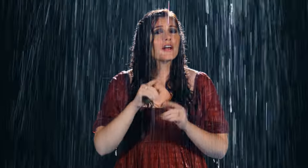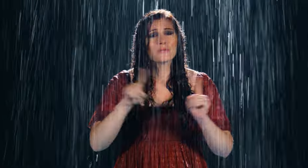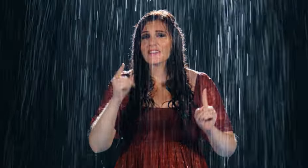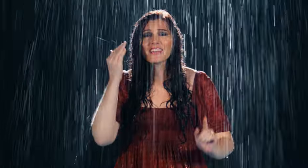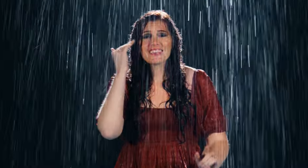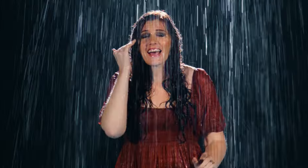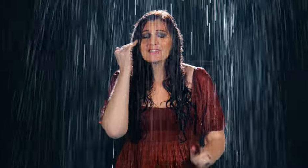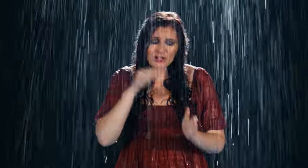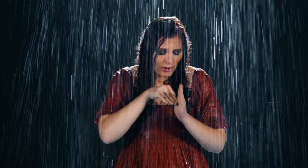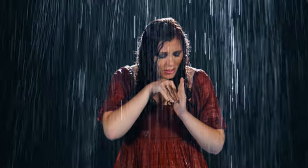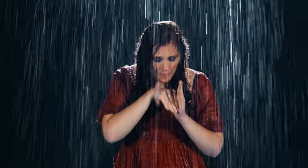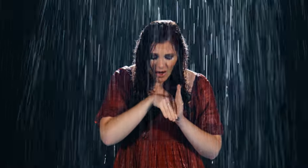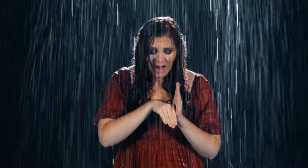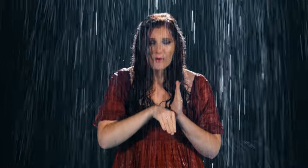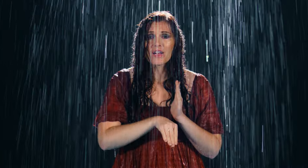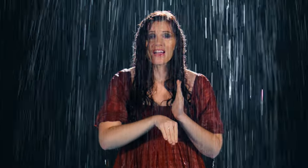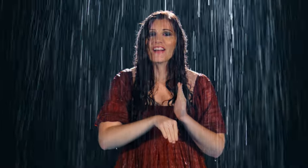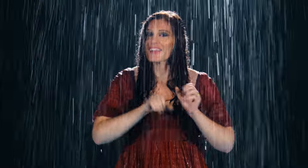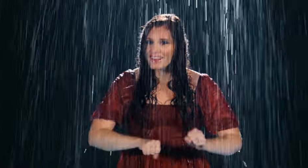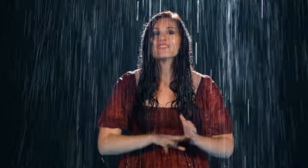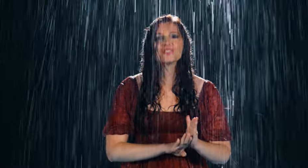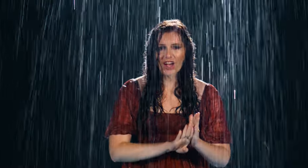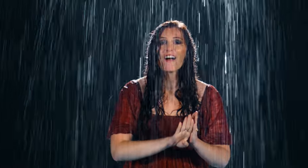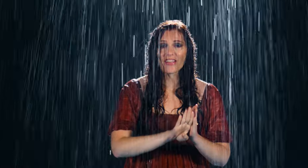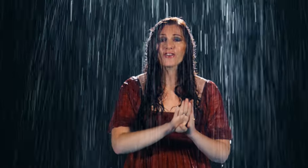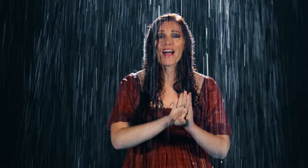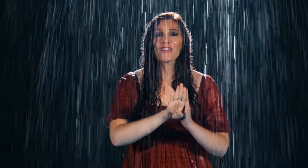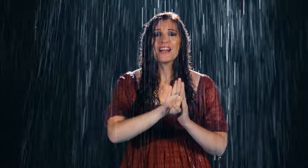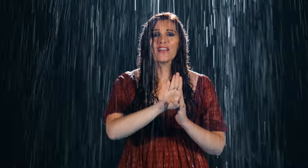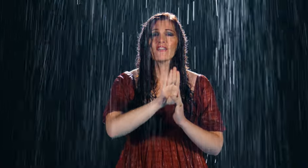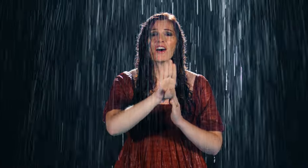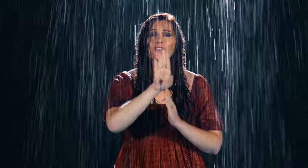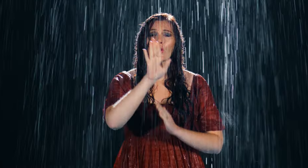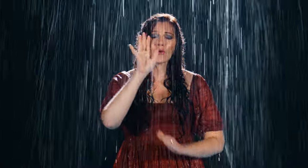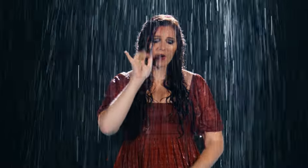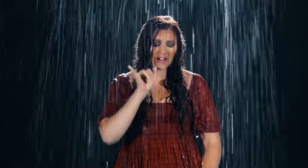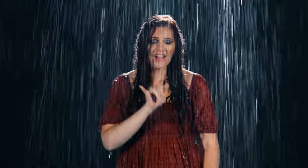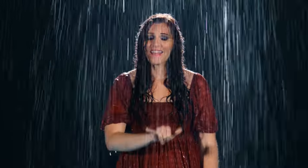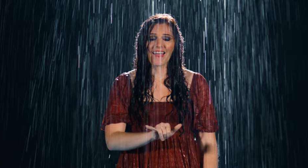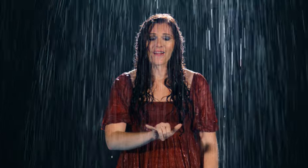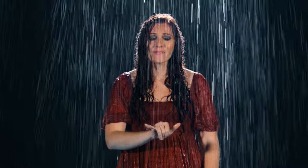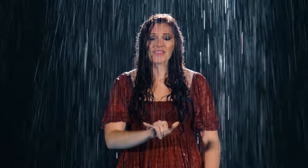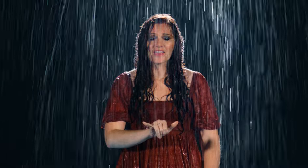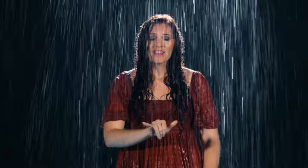Let me get to the part where I hit solid ground If I know where I am